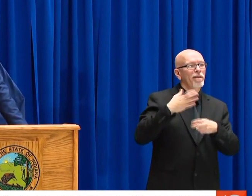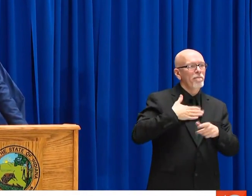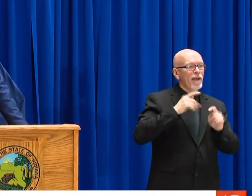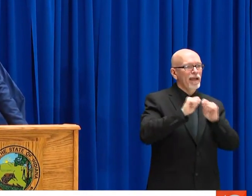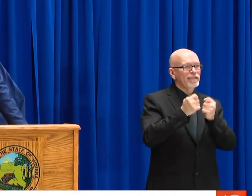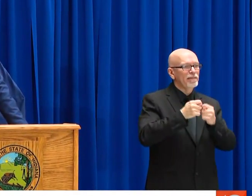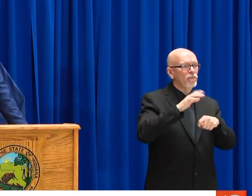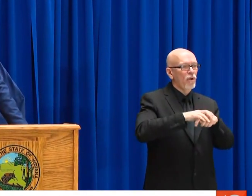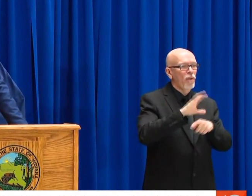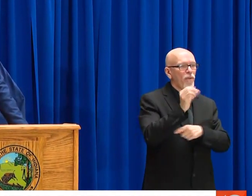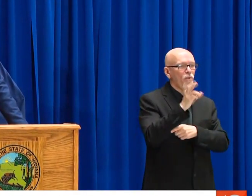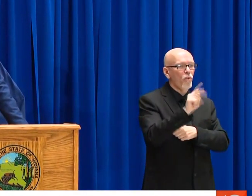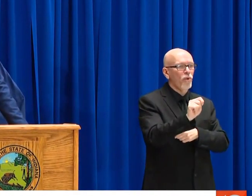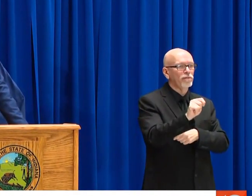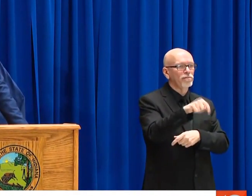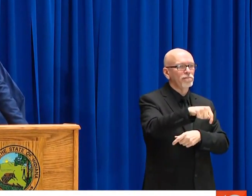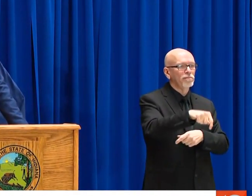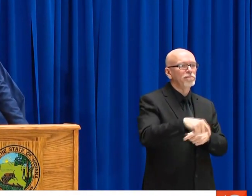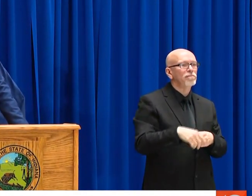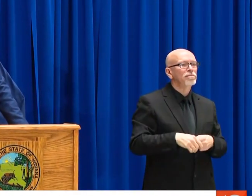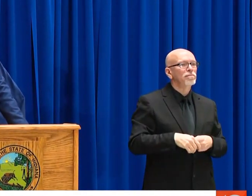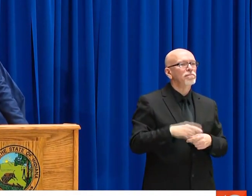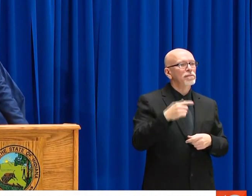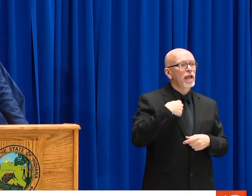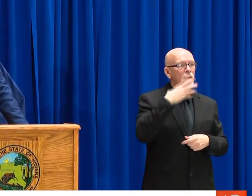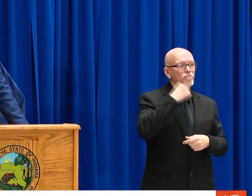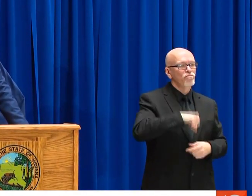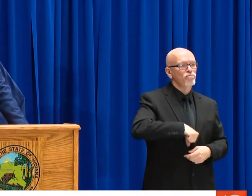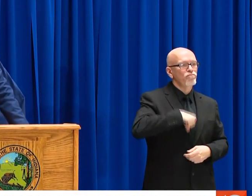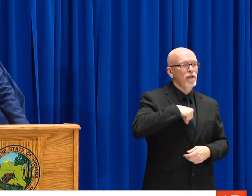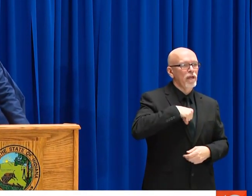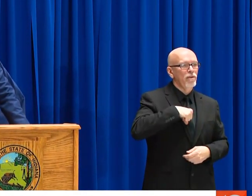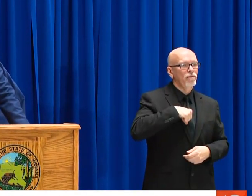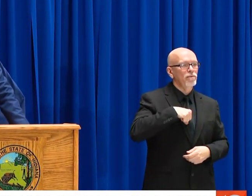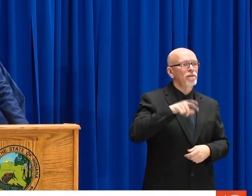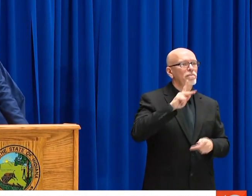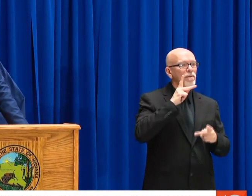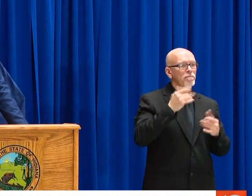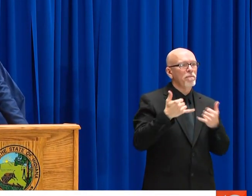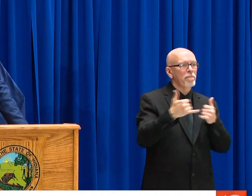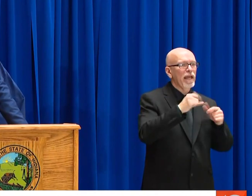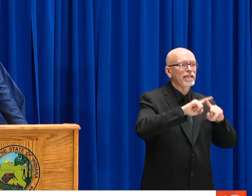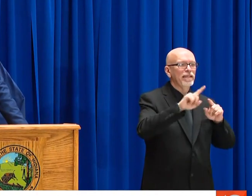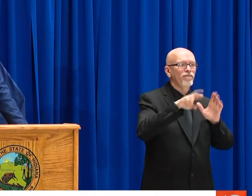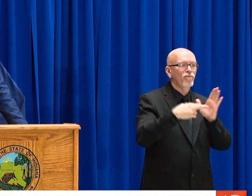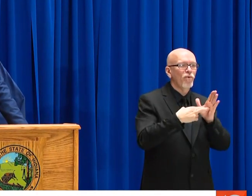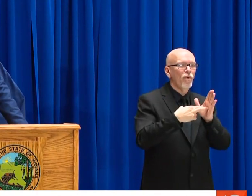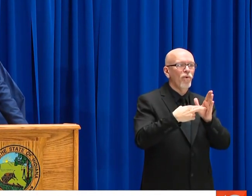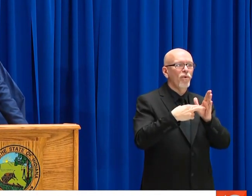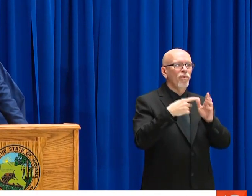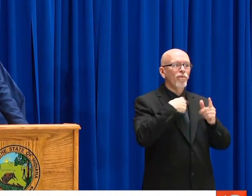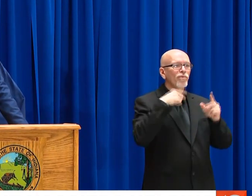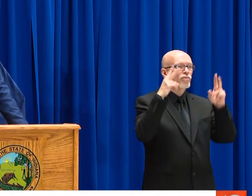AND I'LL QUOTE COACH DALE, I DO A LOT ANYWAY, I'LL QUOTE COACH DALE. MY TEAM IS ON THE COURT.